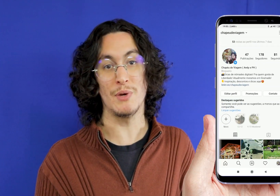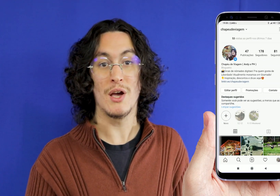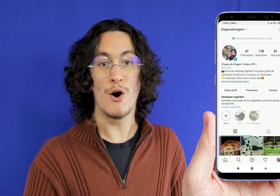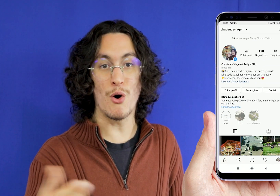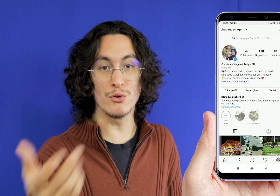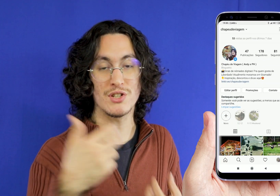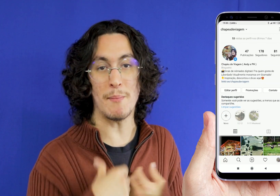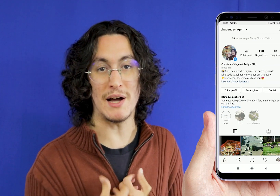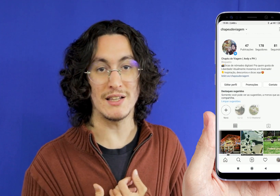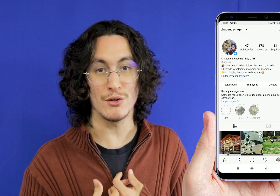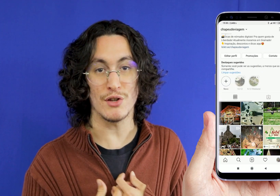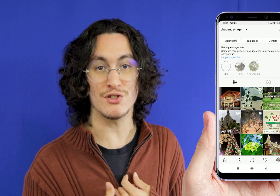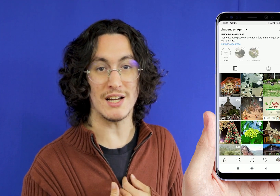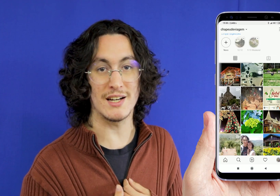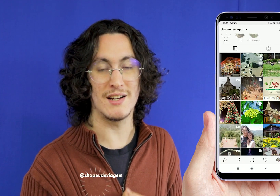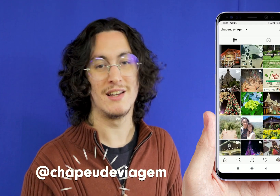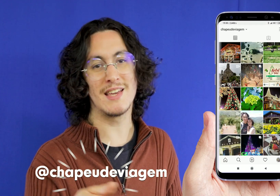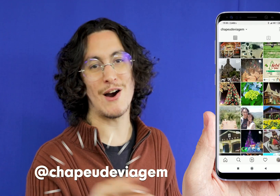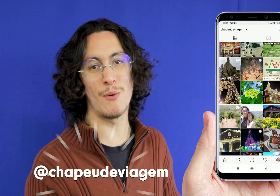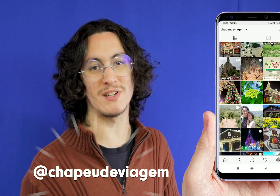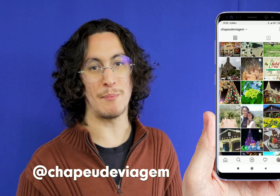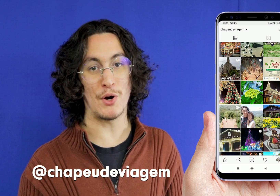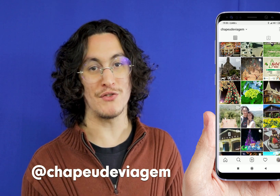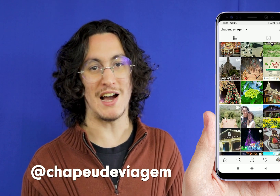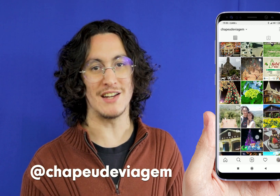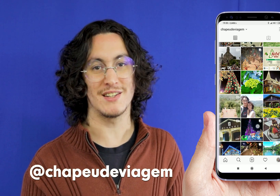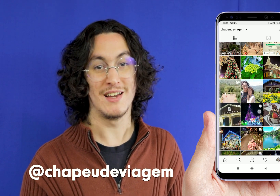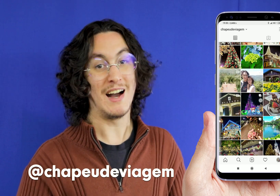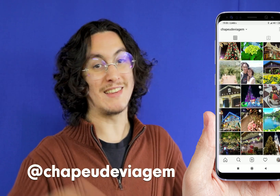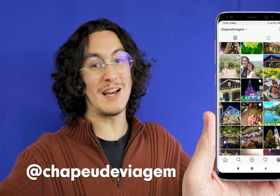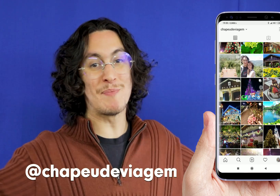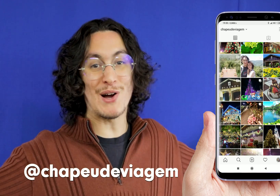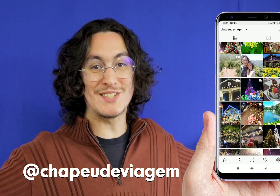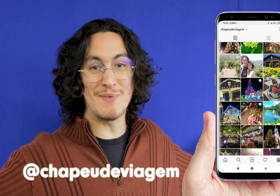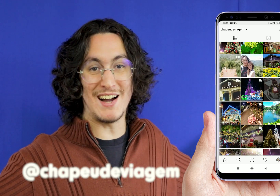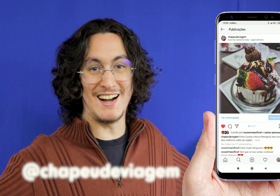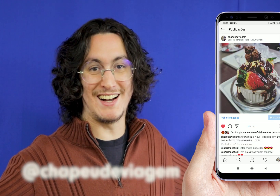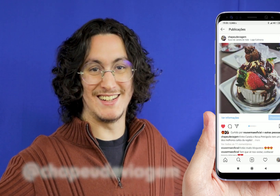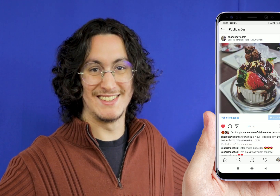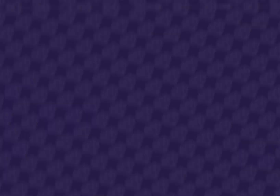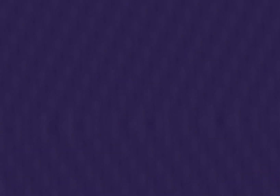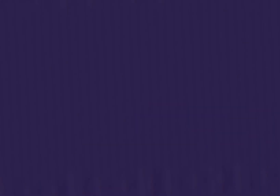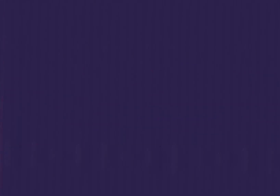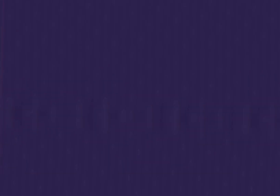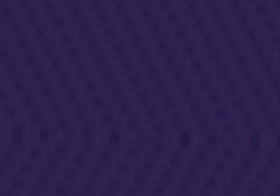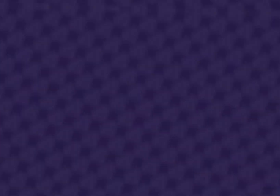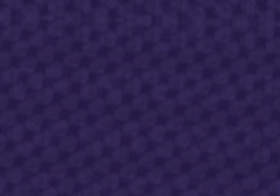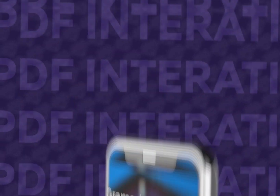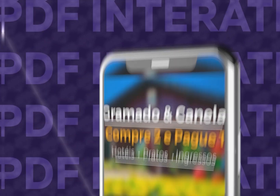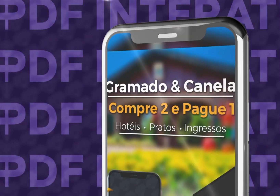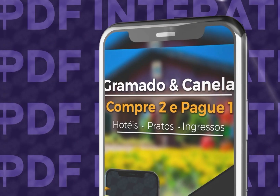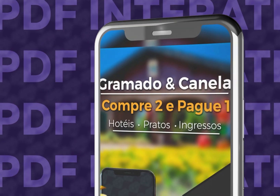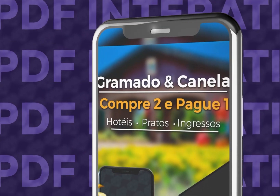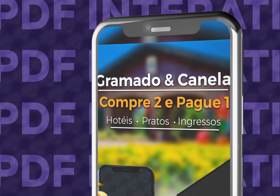on YouTube or they did not call What is the travel hat outfit until next one video is part of an